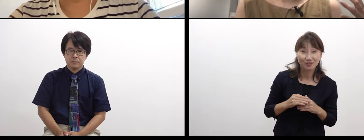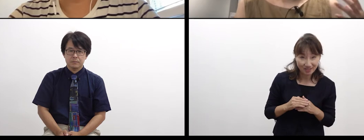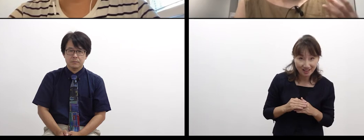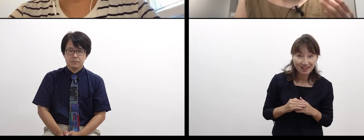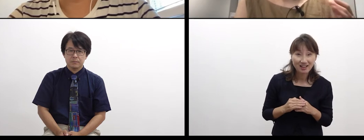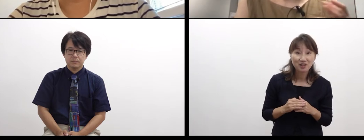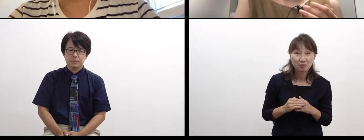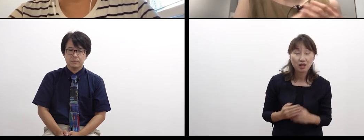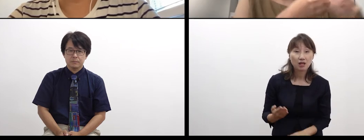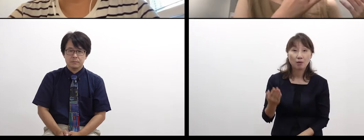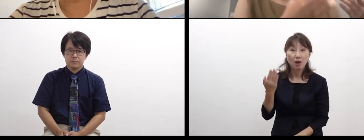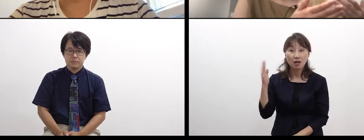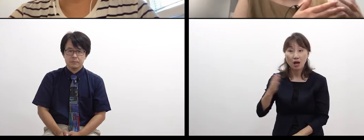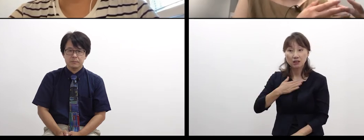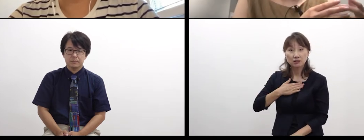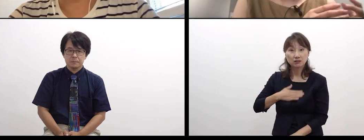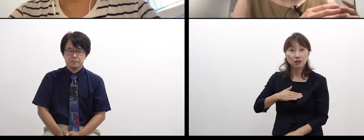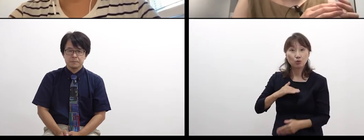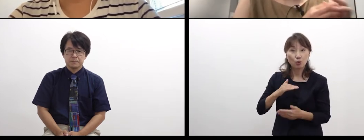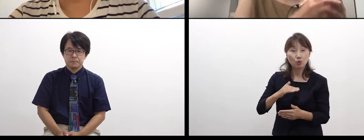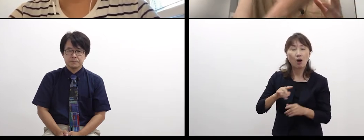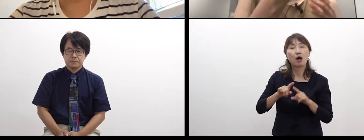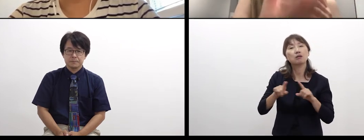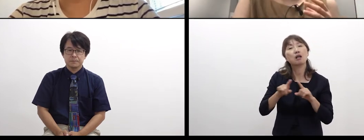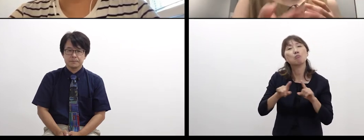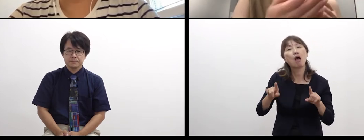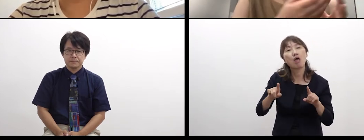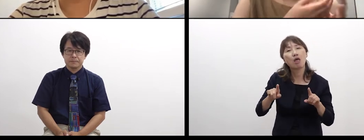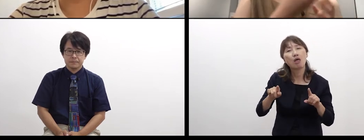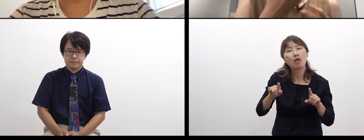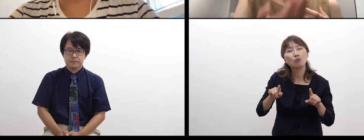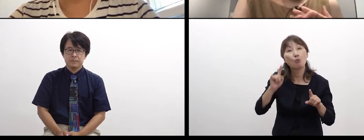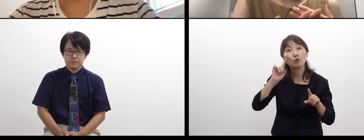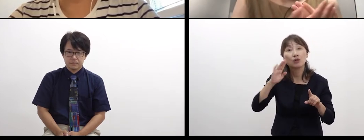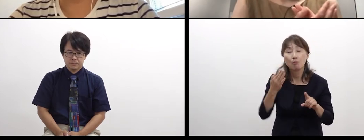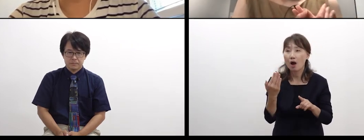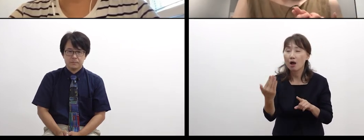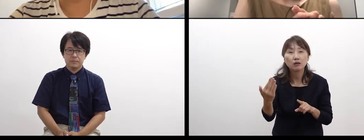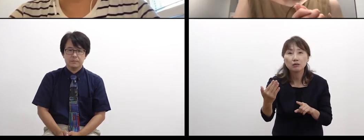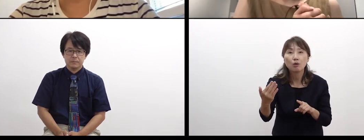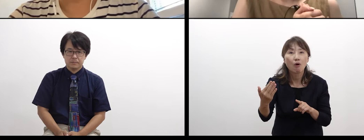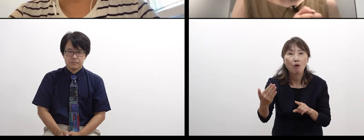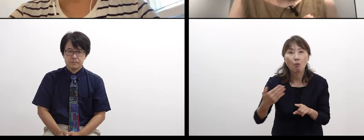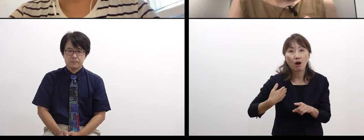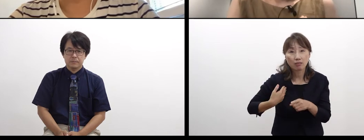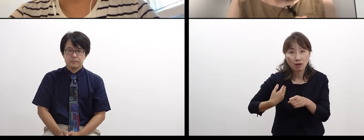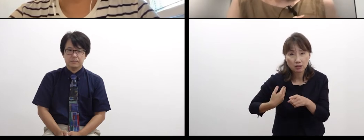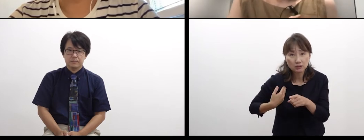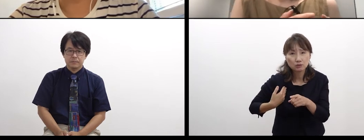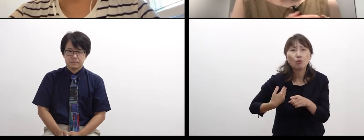we already knew and we think everyone knows. In that communication,